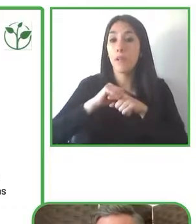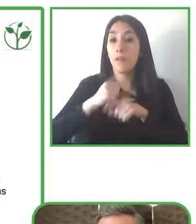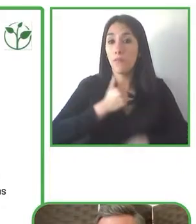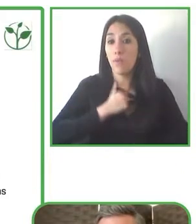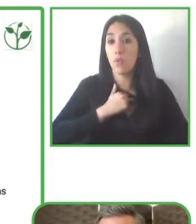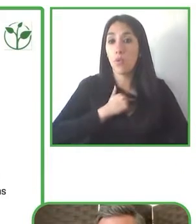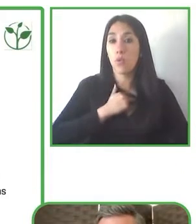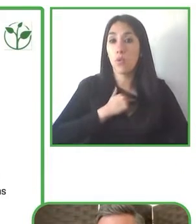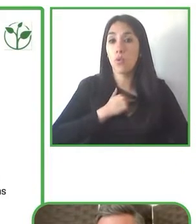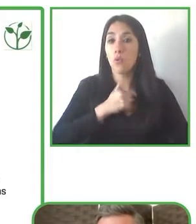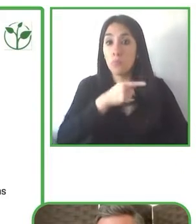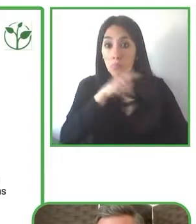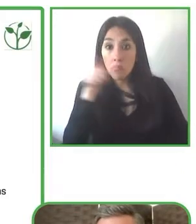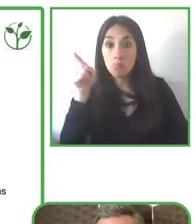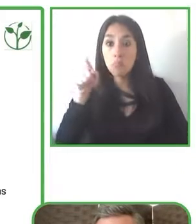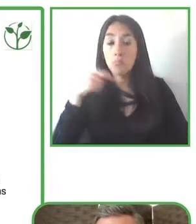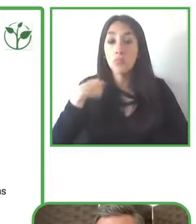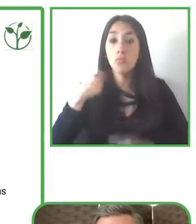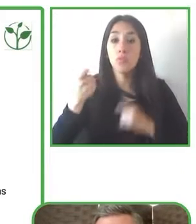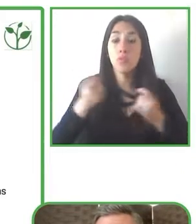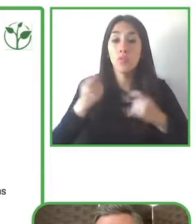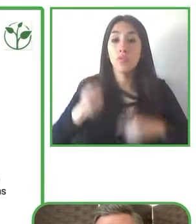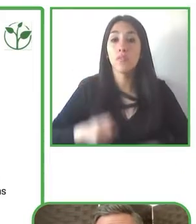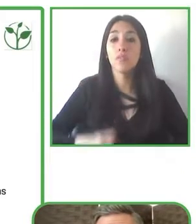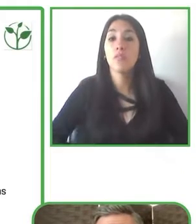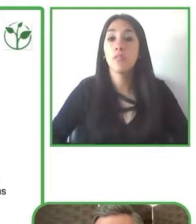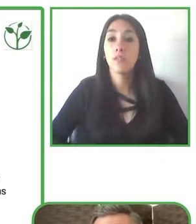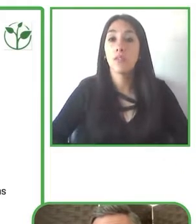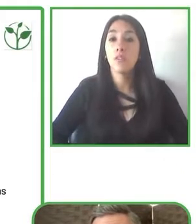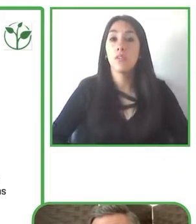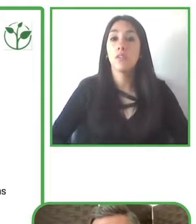And the thing that these businesses have in common actually there are three big things